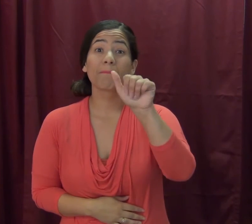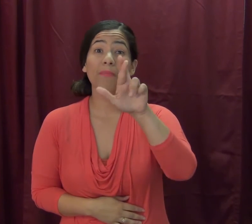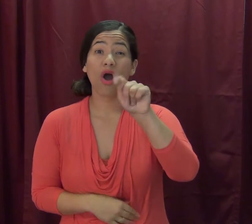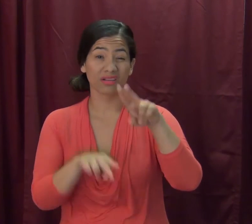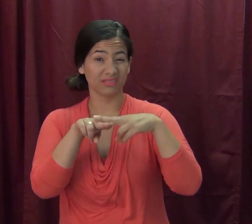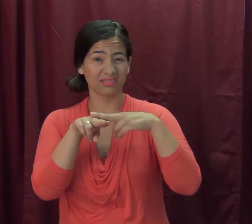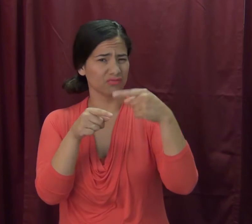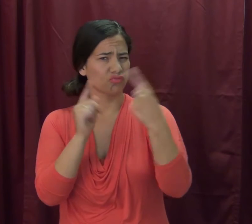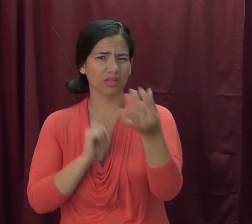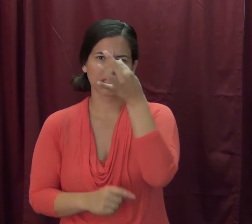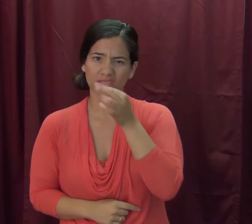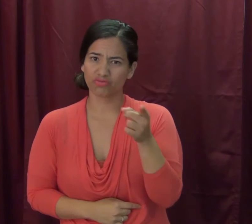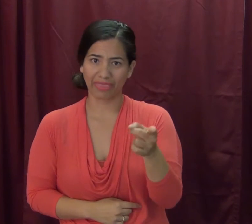BART is right across the street